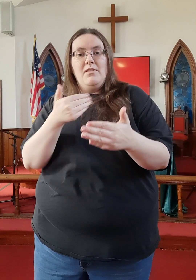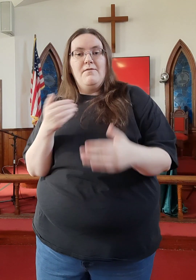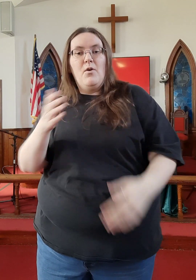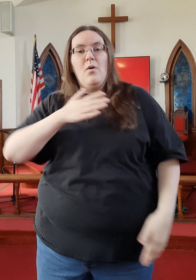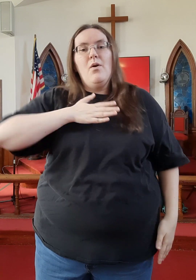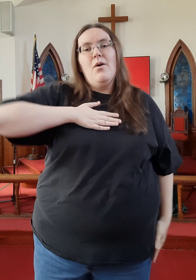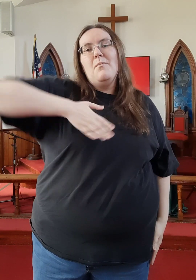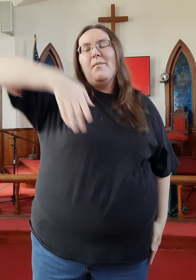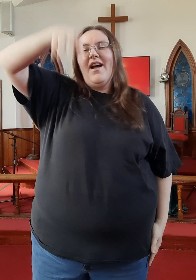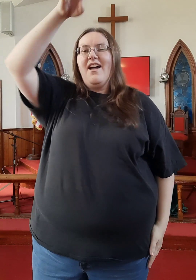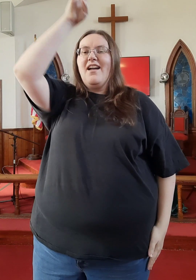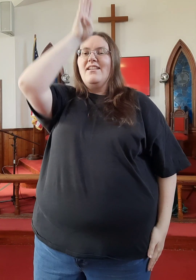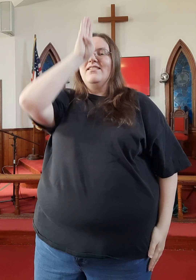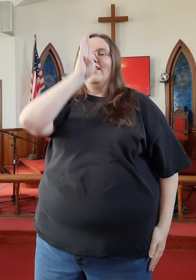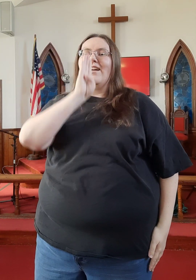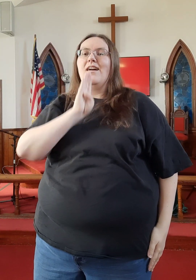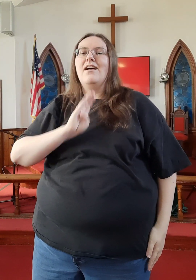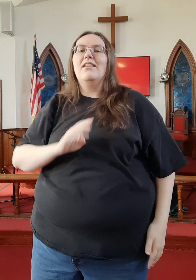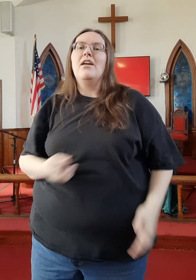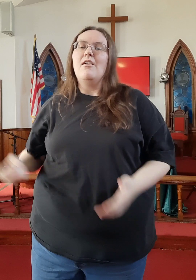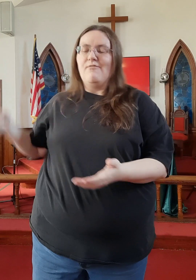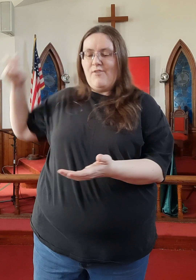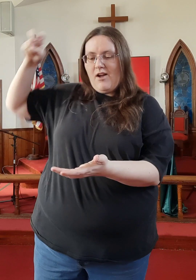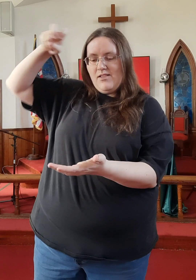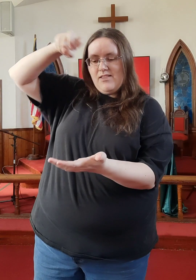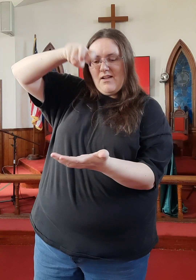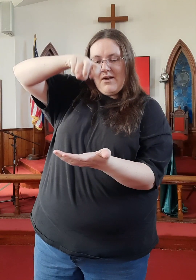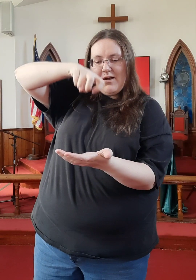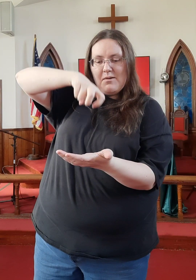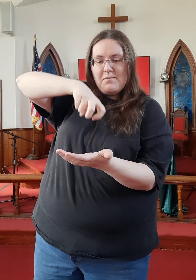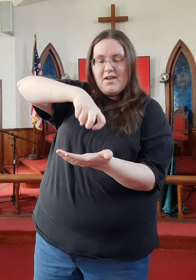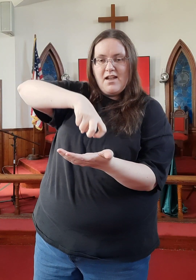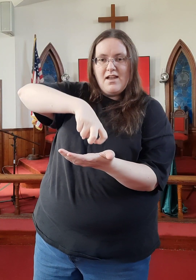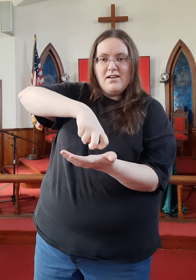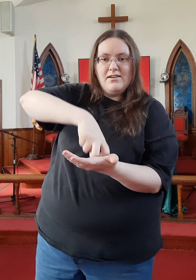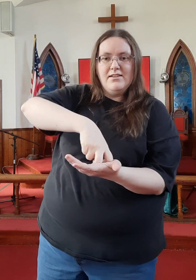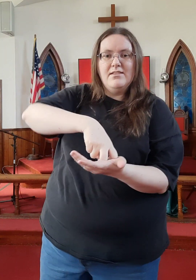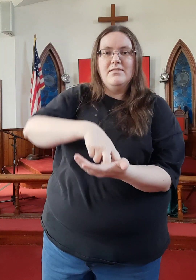Before my God, fall on my knees